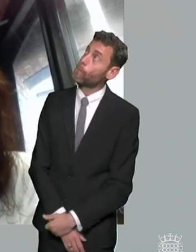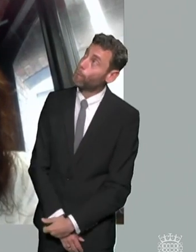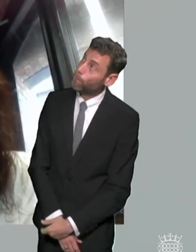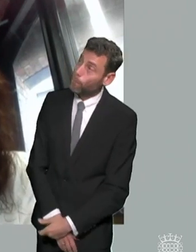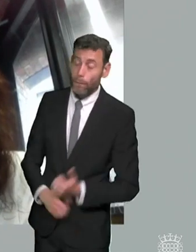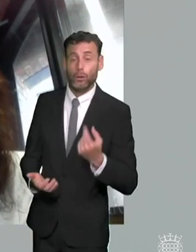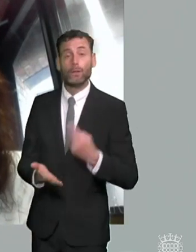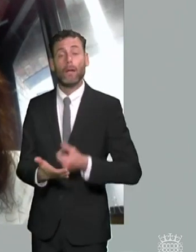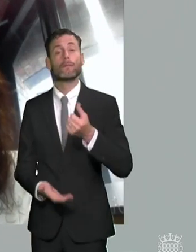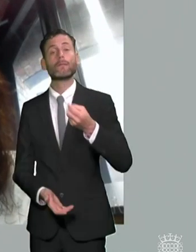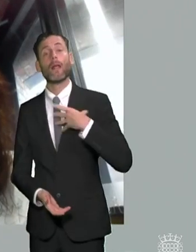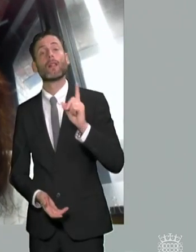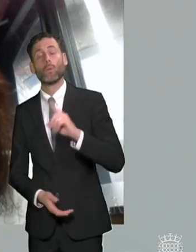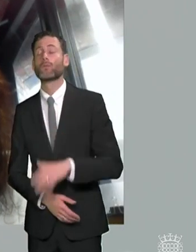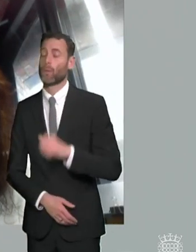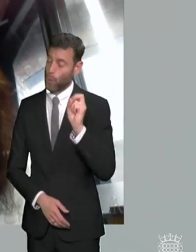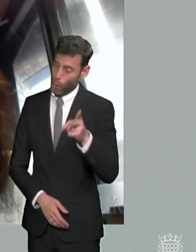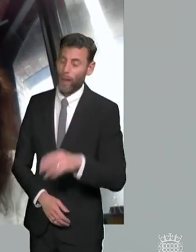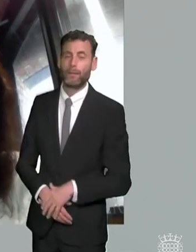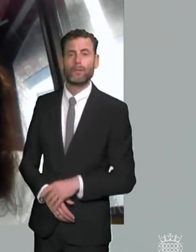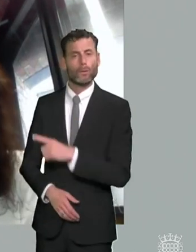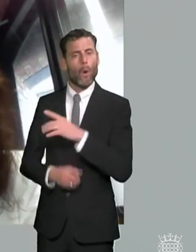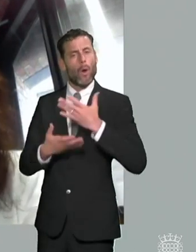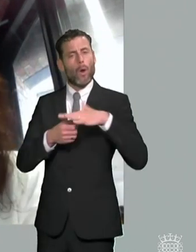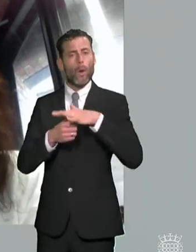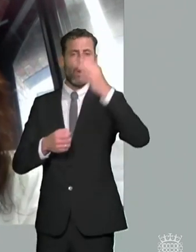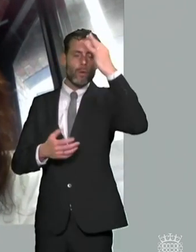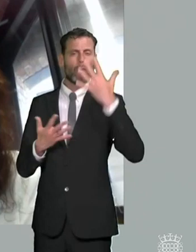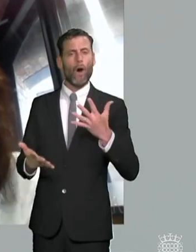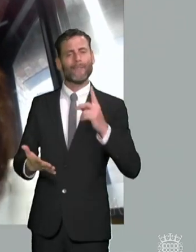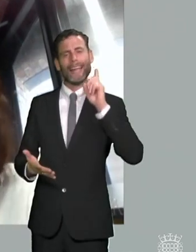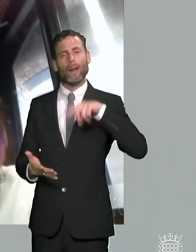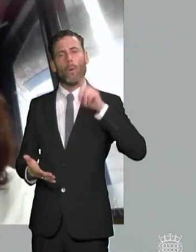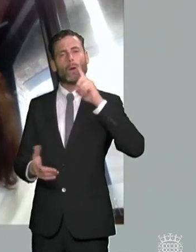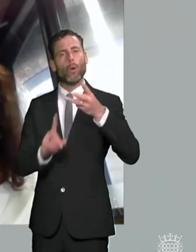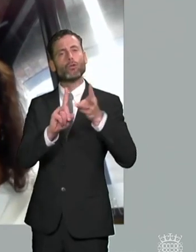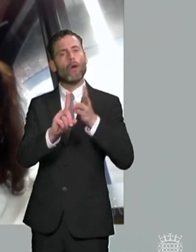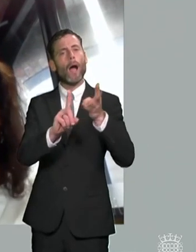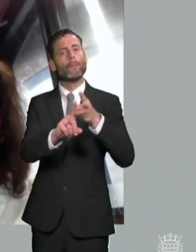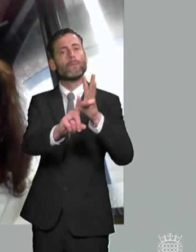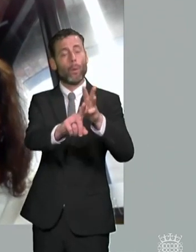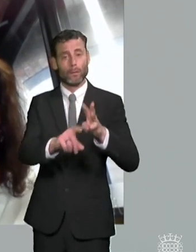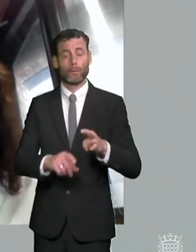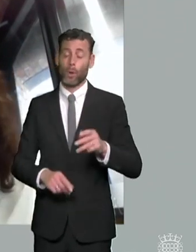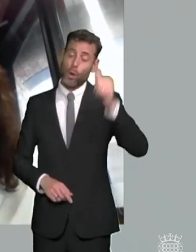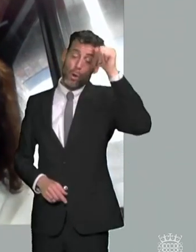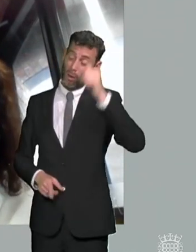um you know two or three days before a hearing where they're trying to kind of settle things and sort things out but they've dragged parents six months down the line and six months